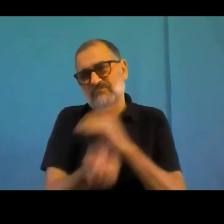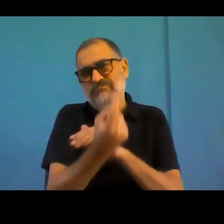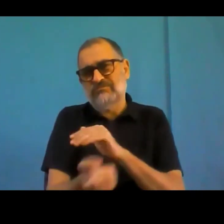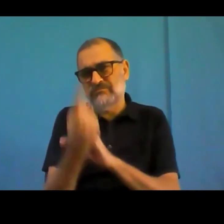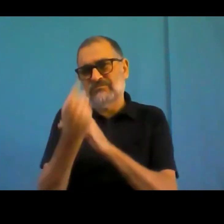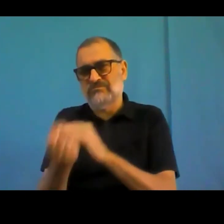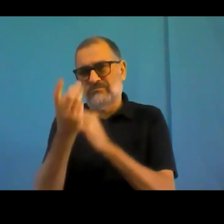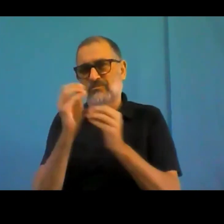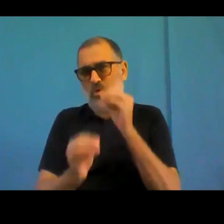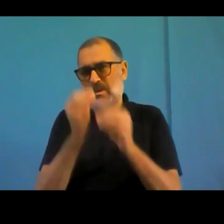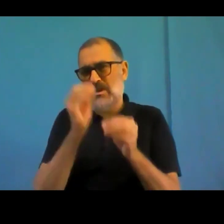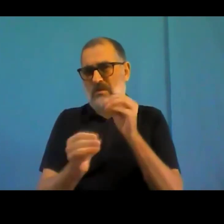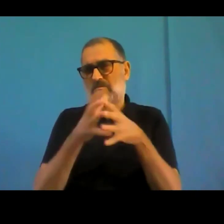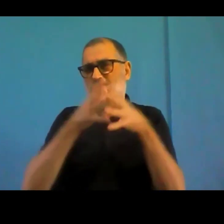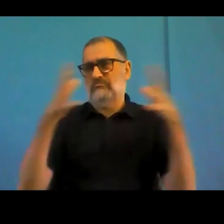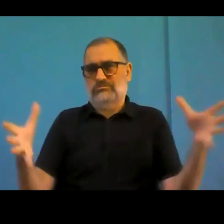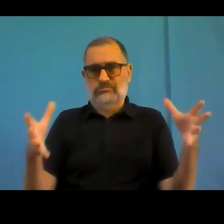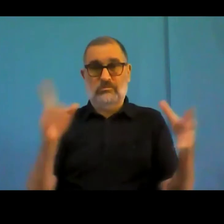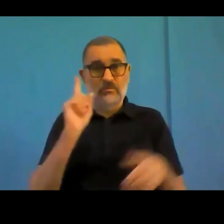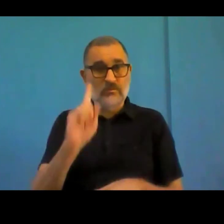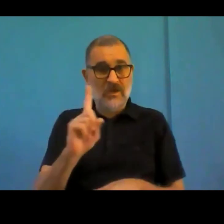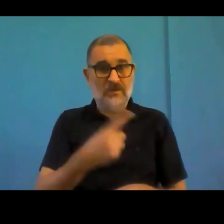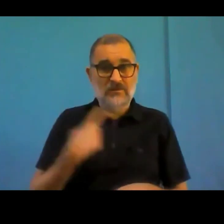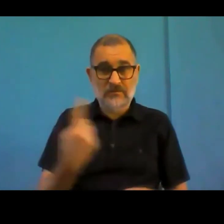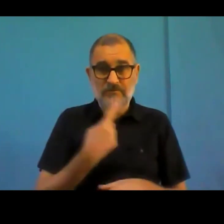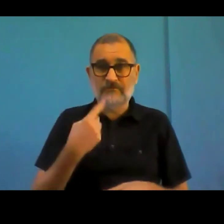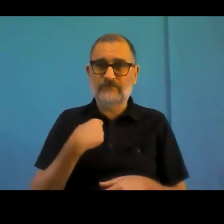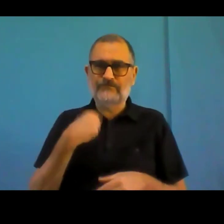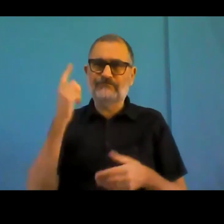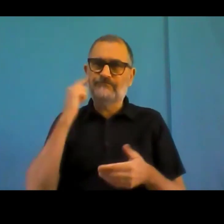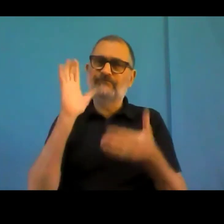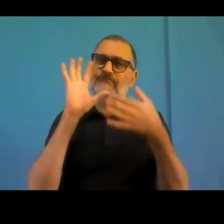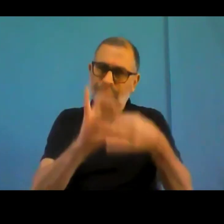interesting thing is really when things are too costly.